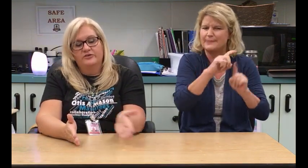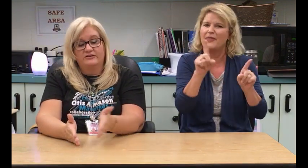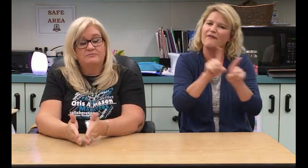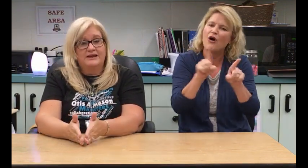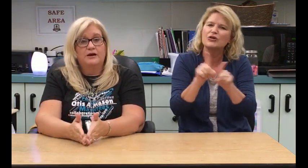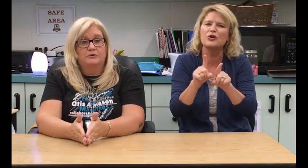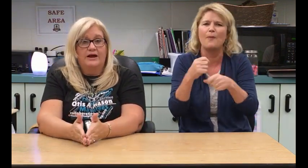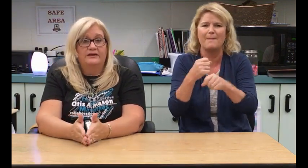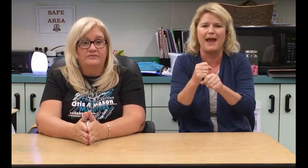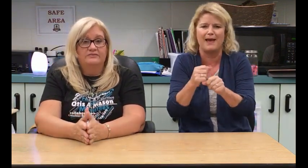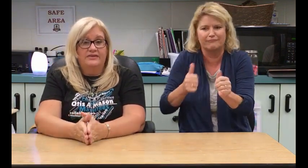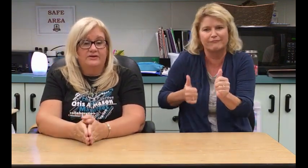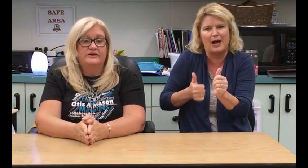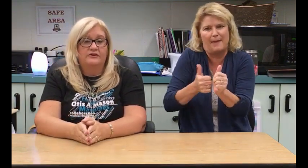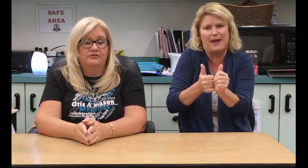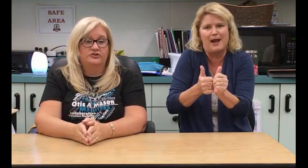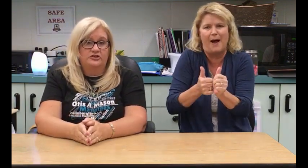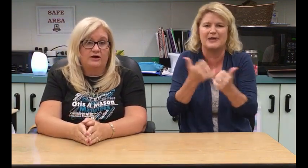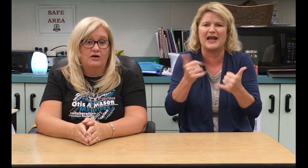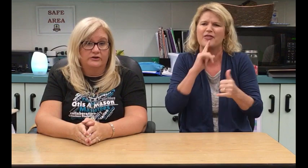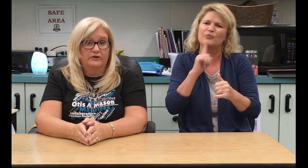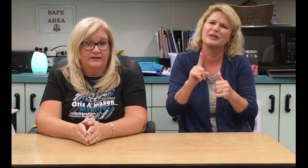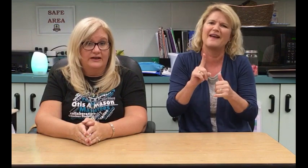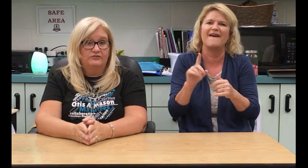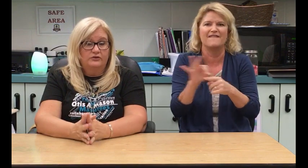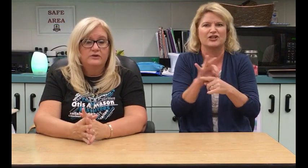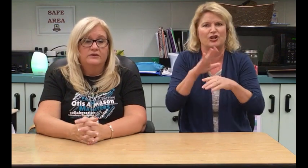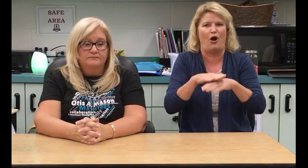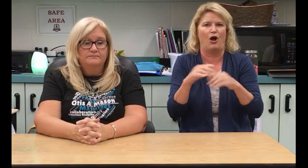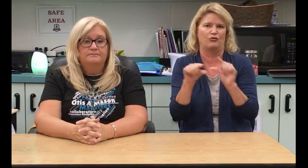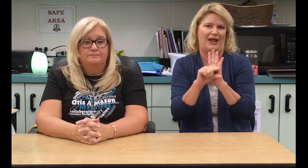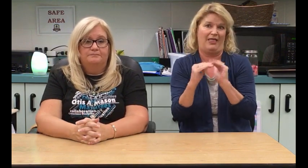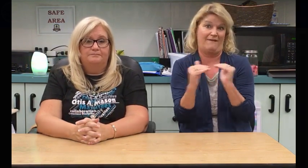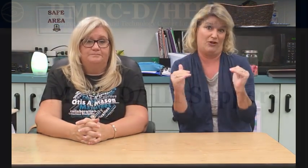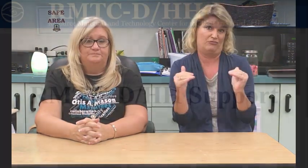they've made up ground and they're now functioning on grade level.